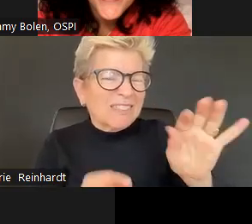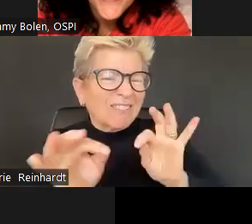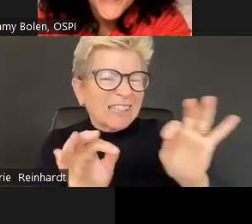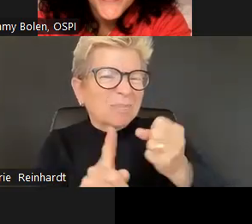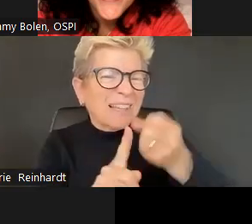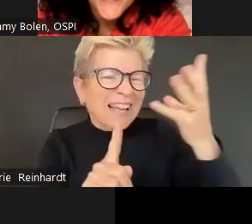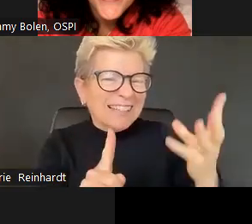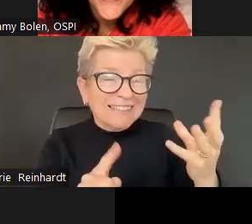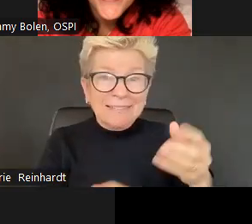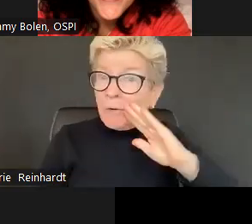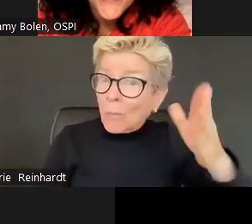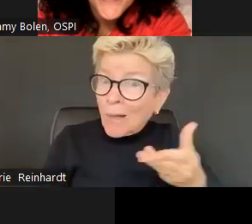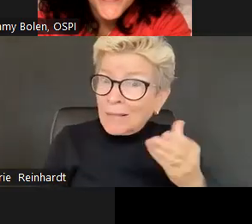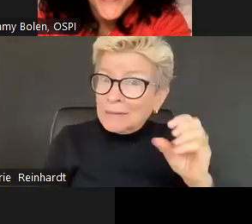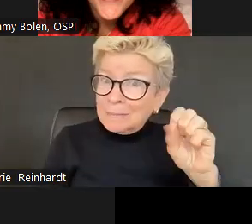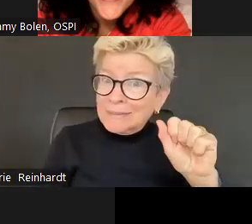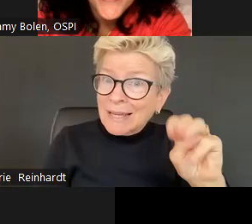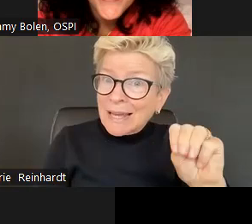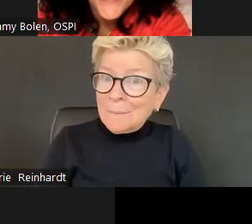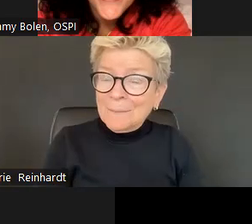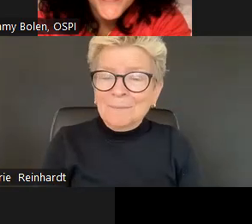on what is school climate, but I think Sam is going to go ahead and let you all know what this is all about.